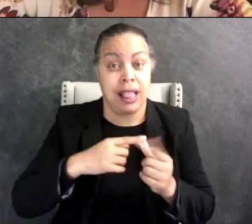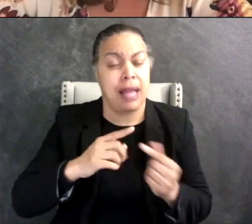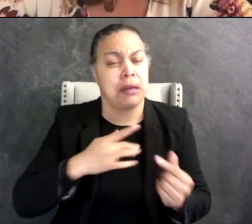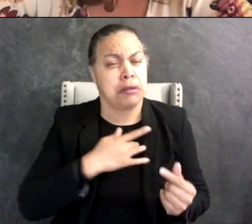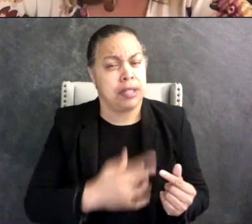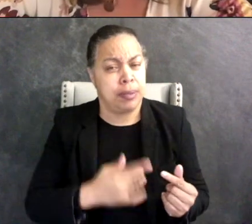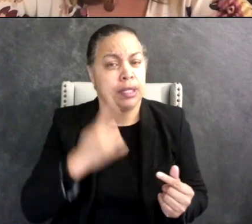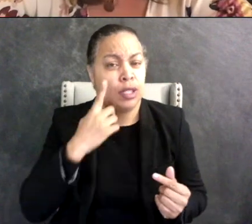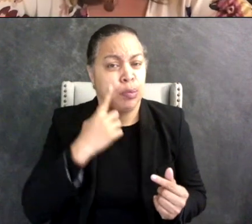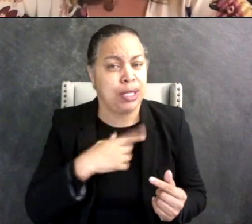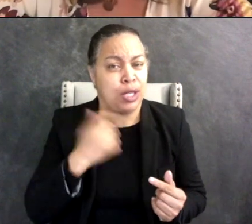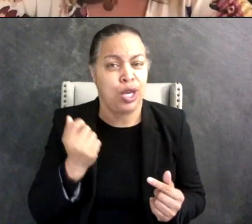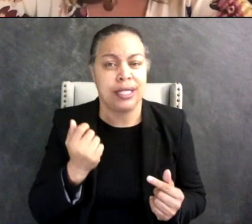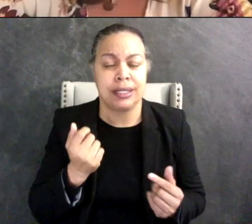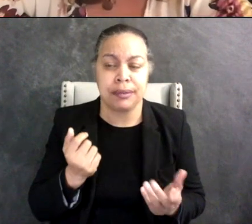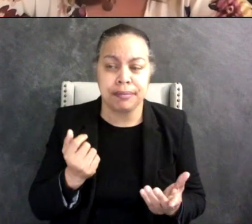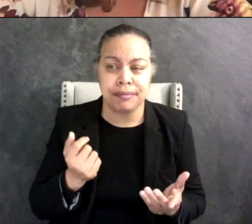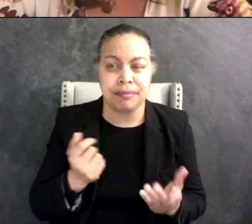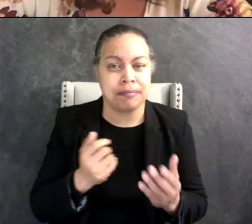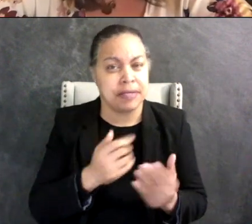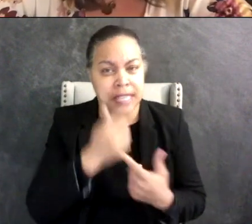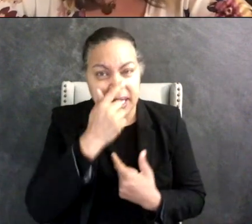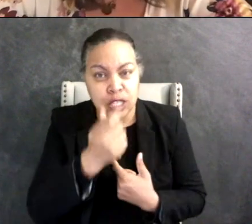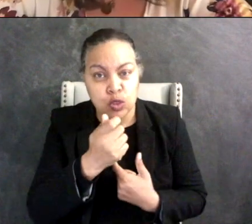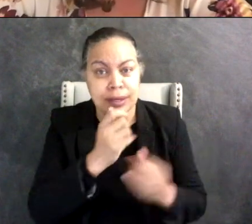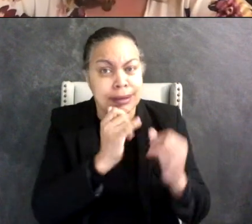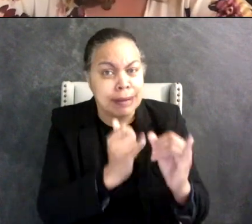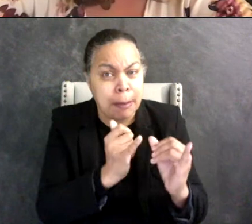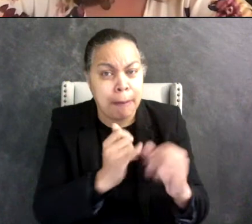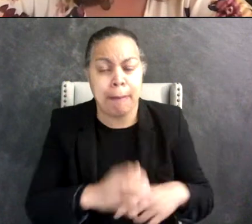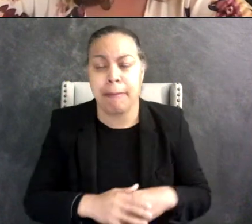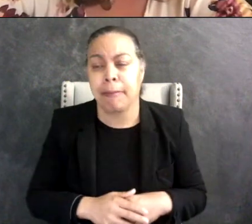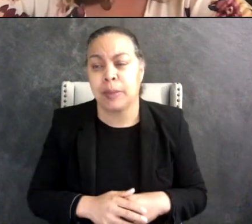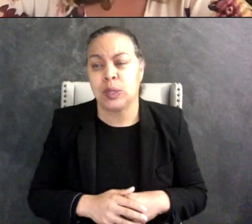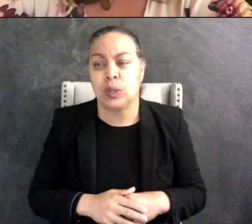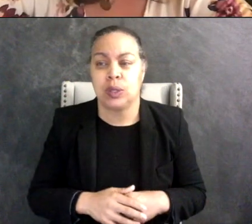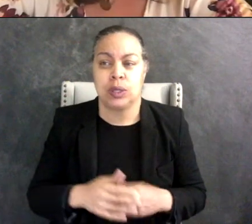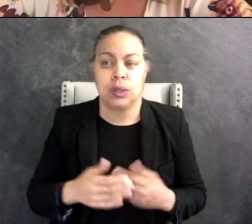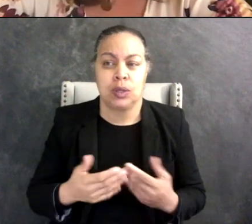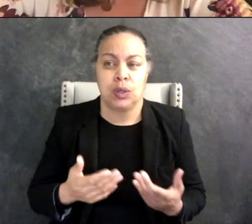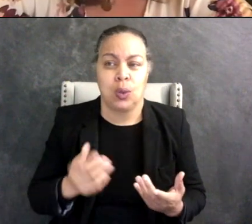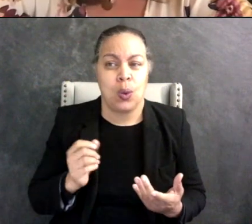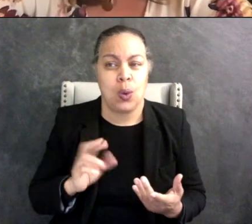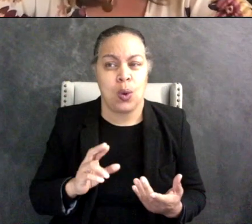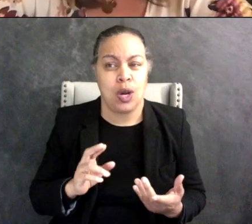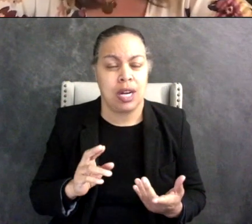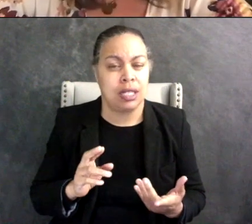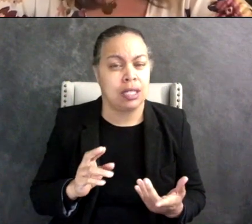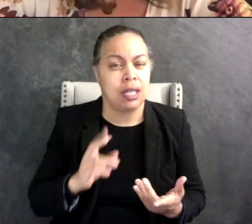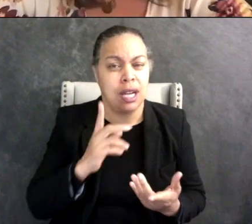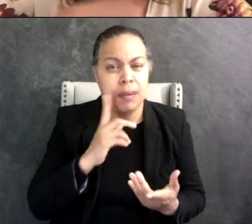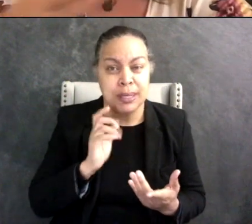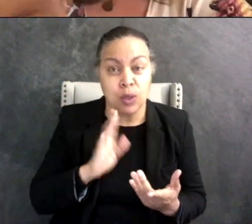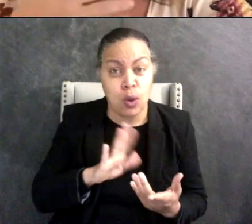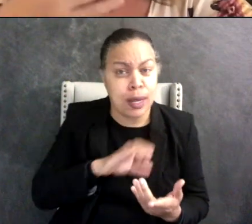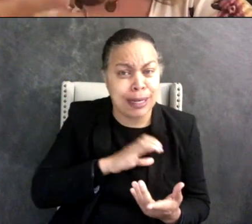there's they have shared interests or you know similar traits or things that they feel